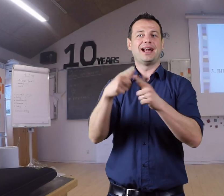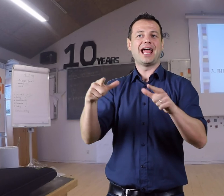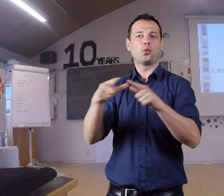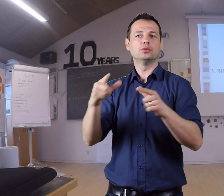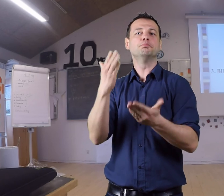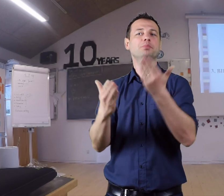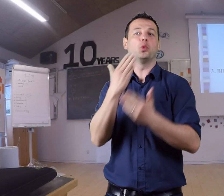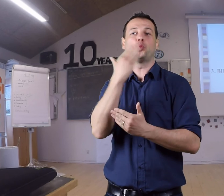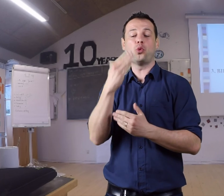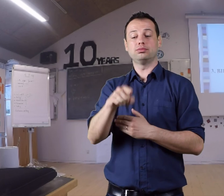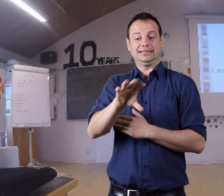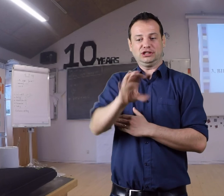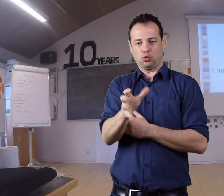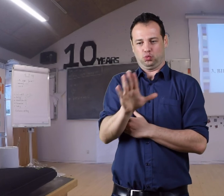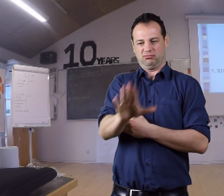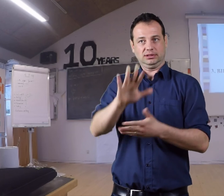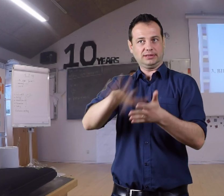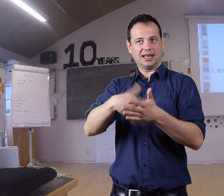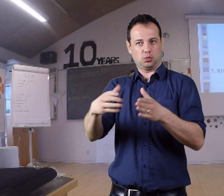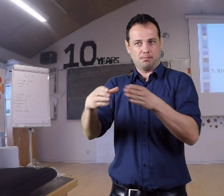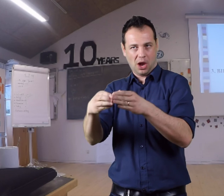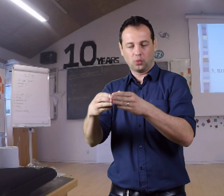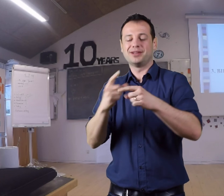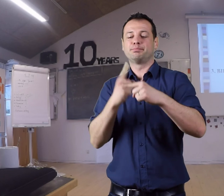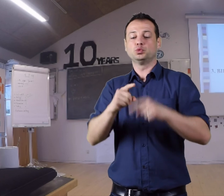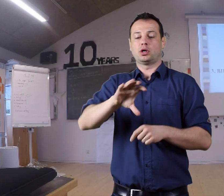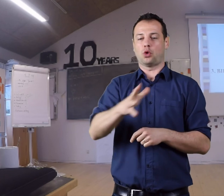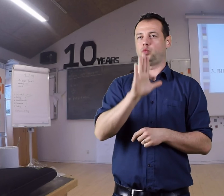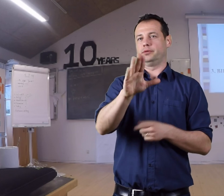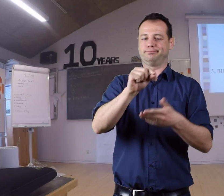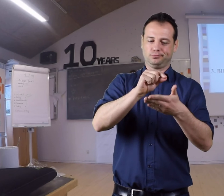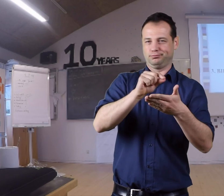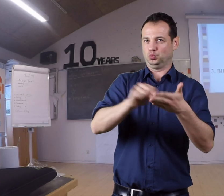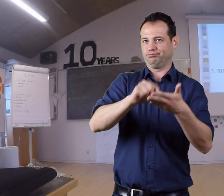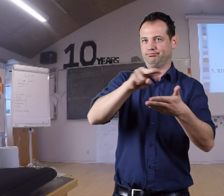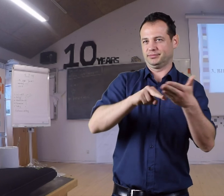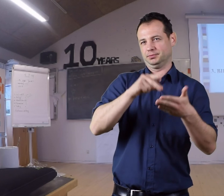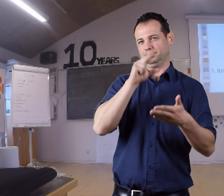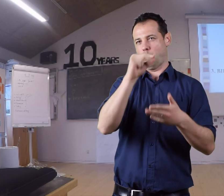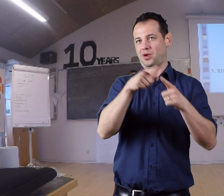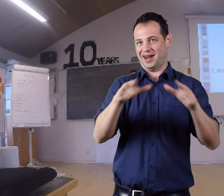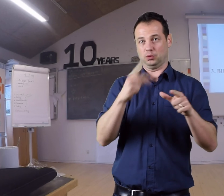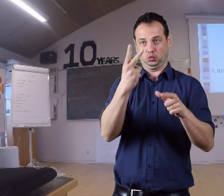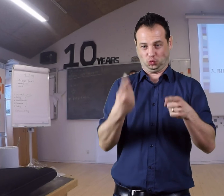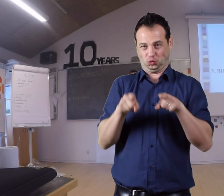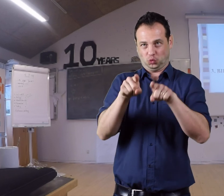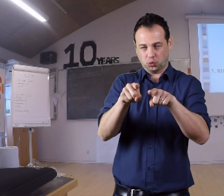Maybe three languages, that might be good. The country's sign language, plus the country's written/spoken language.